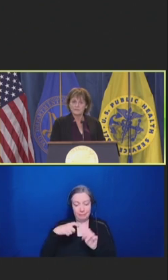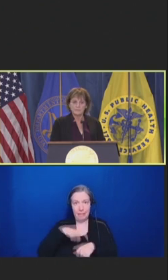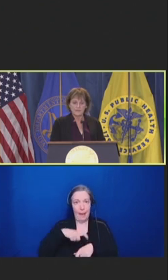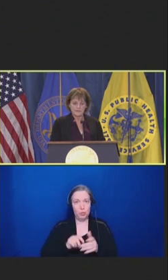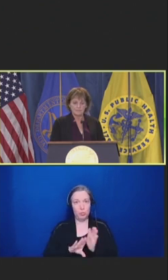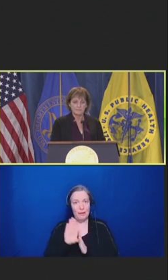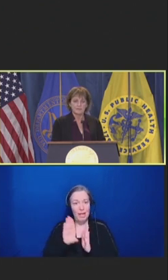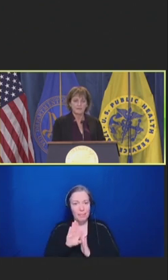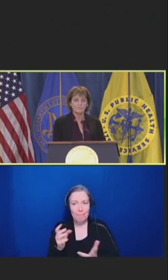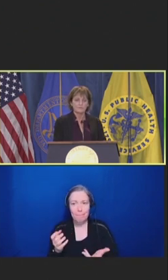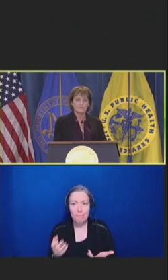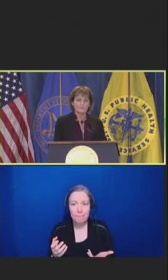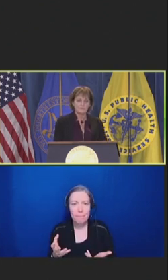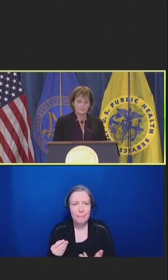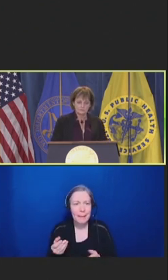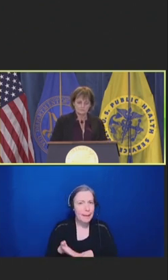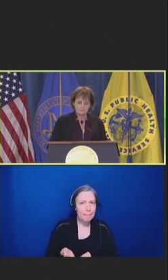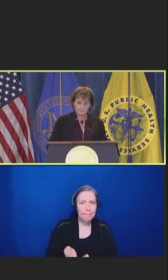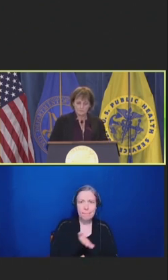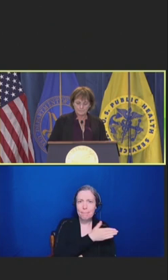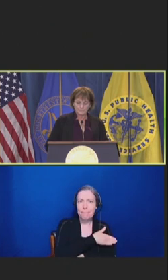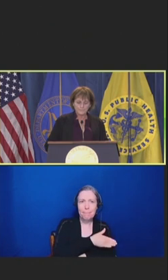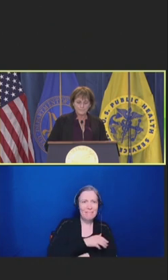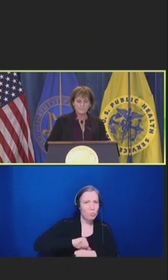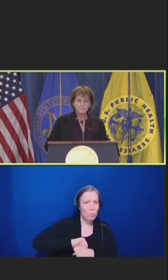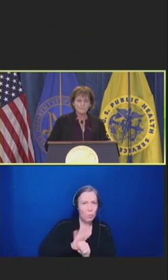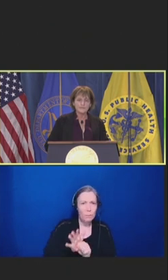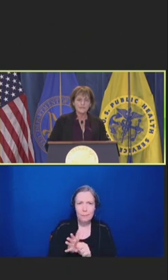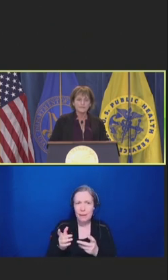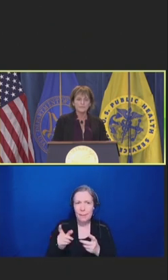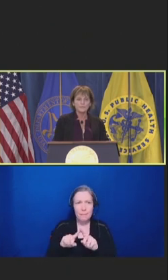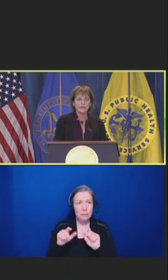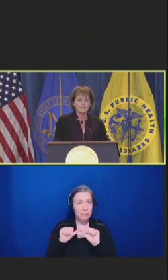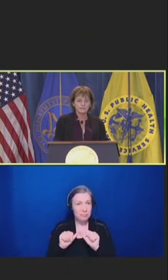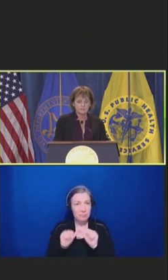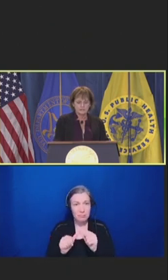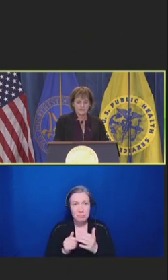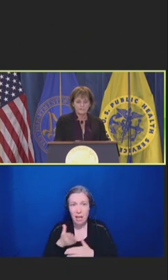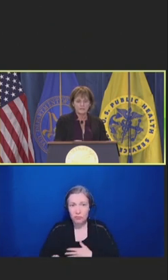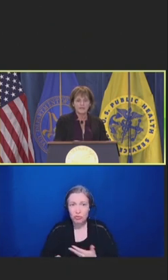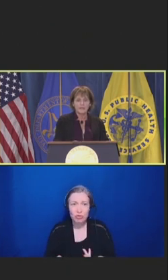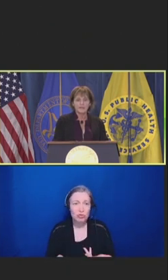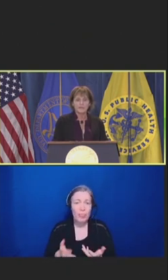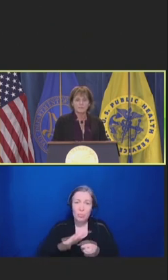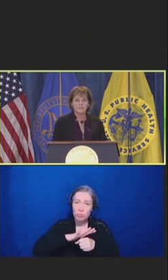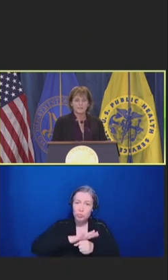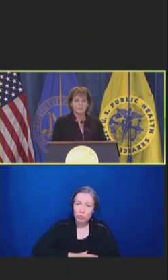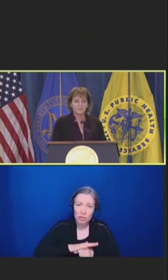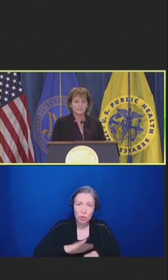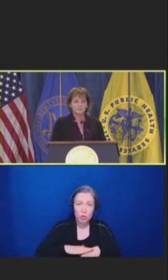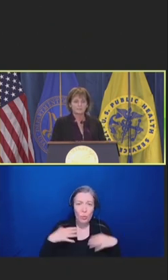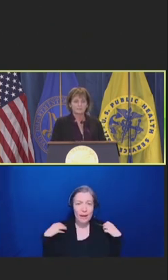pandemic but have persisted, take us away from developing that relationship.